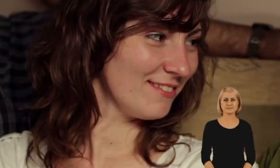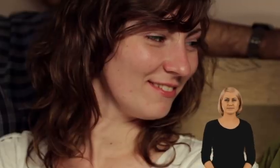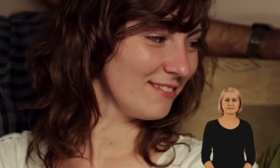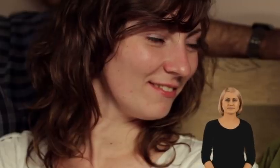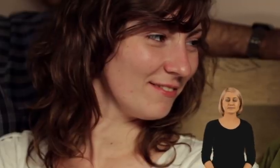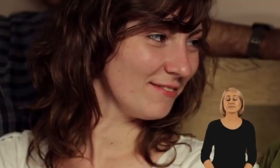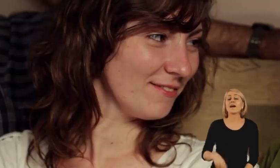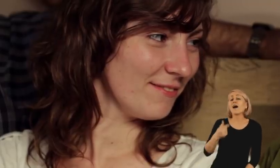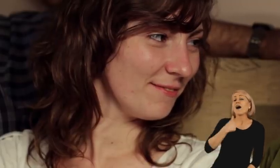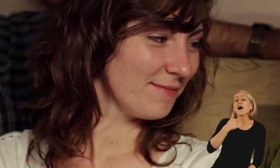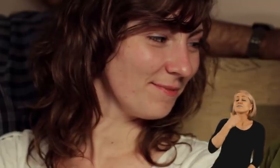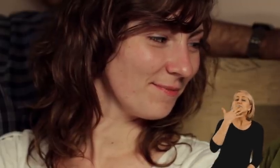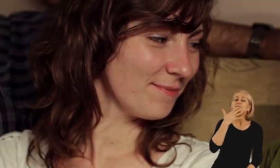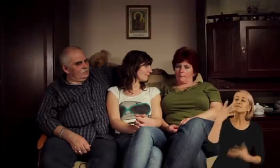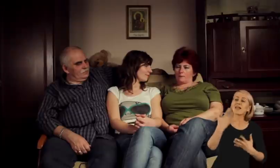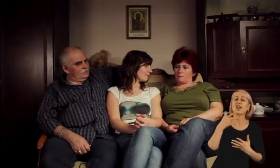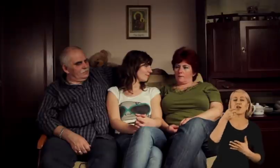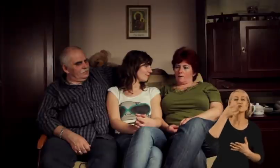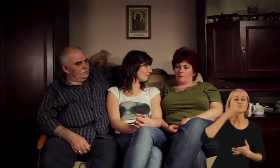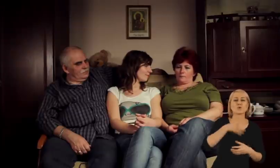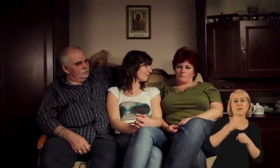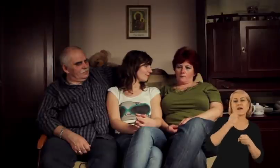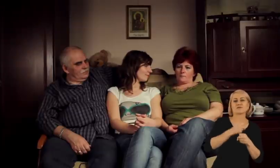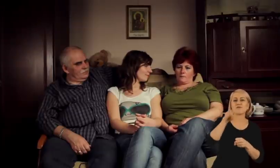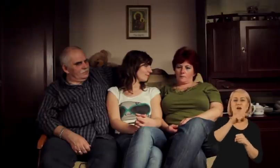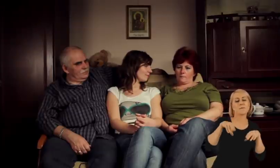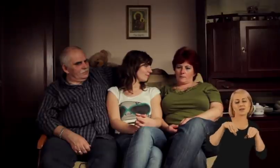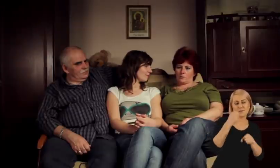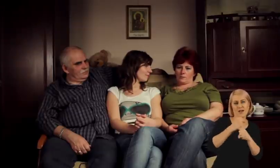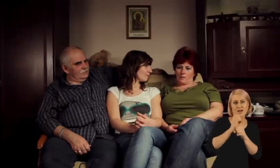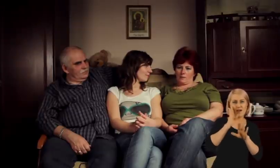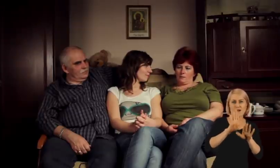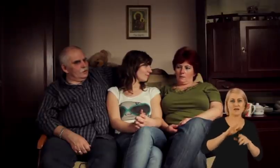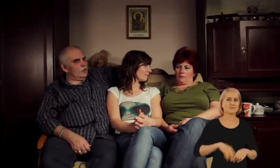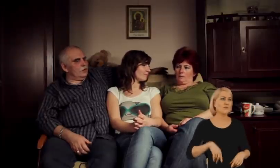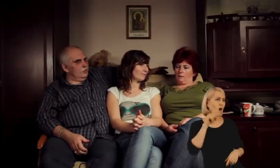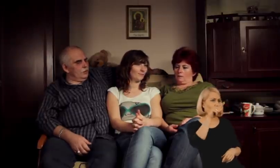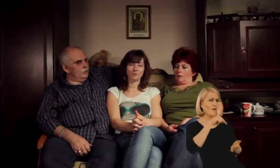I would like her to work as a masseur, she likes it,